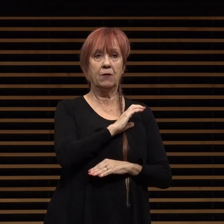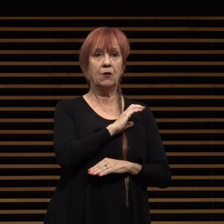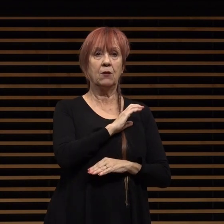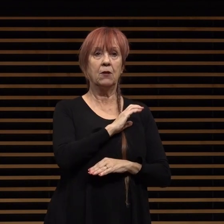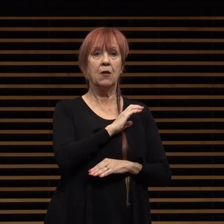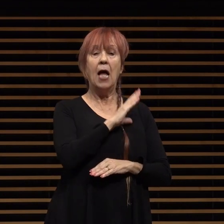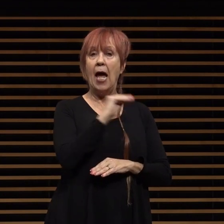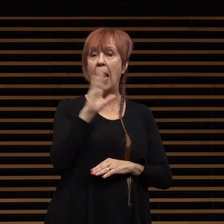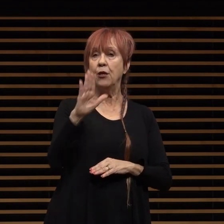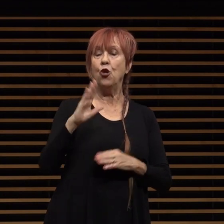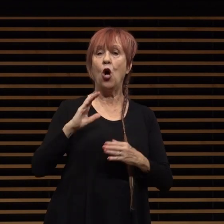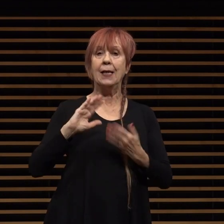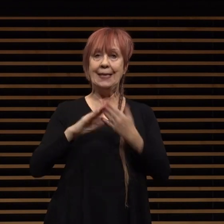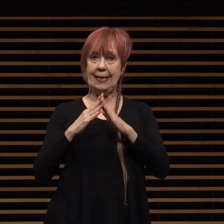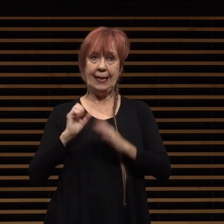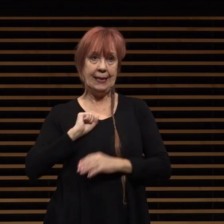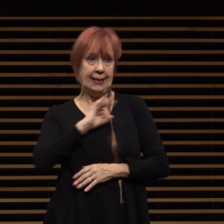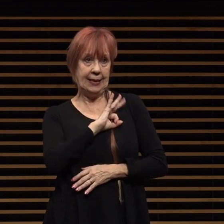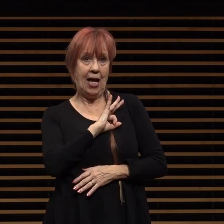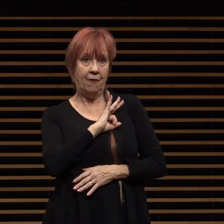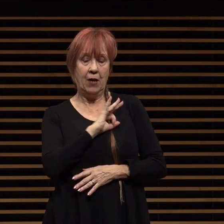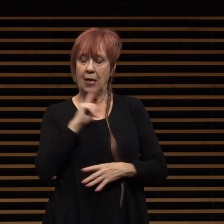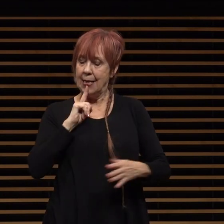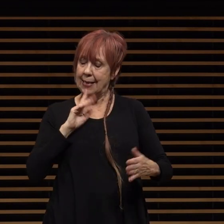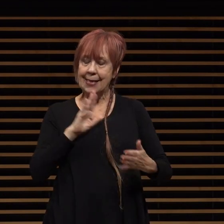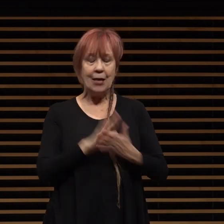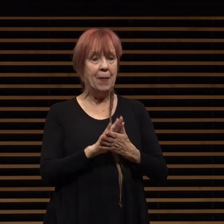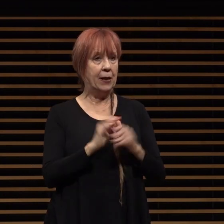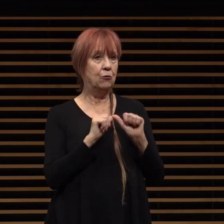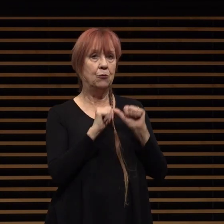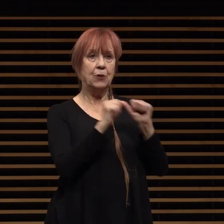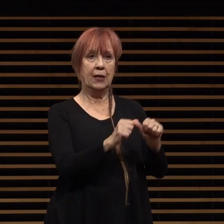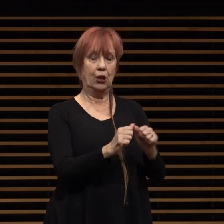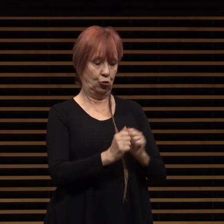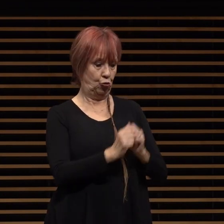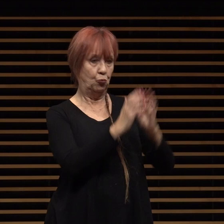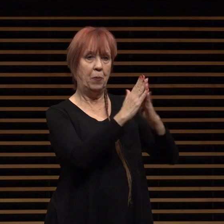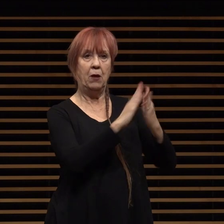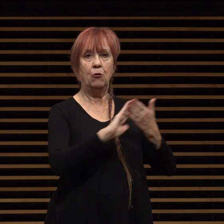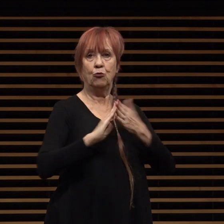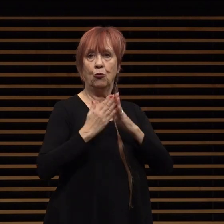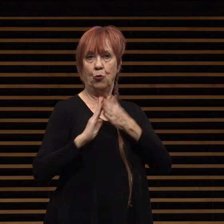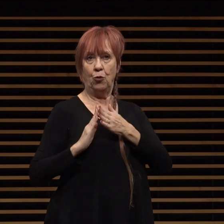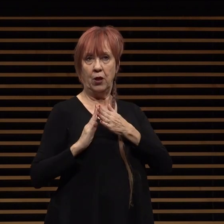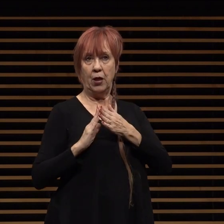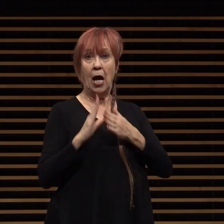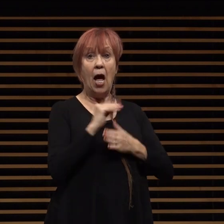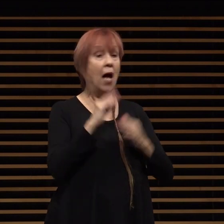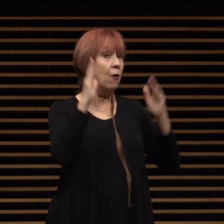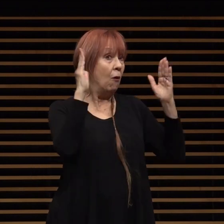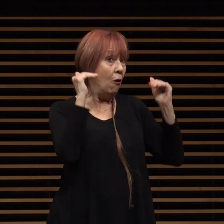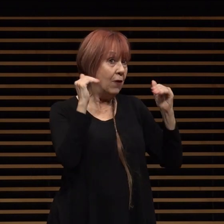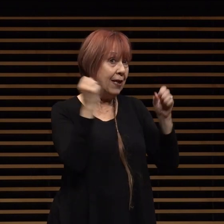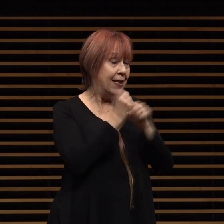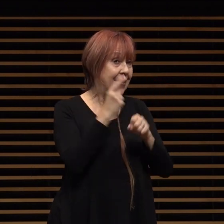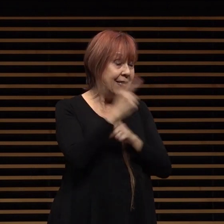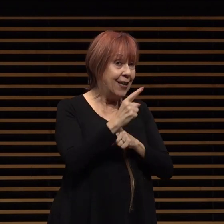and your city staff is committed to continuing to build our community